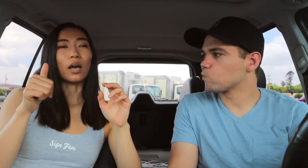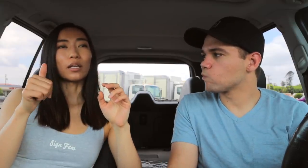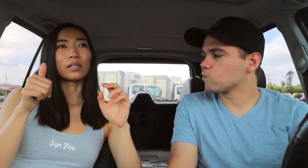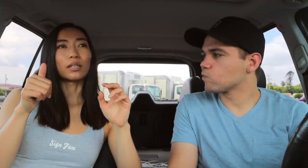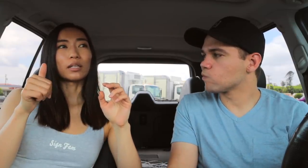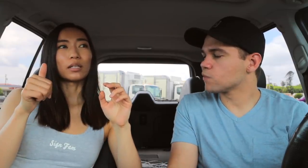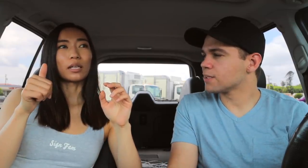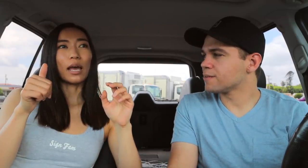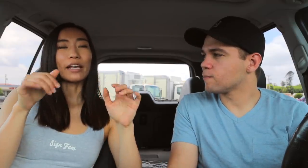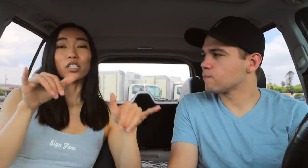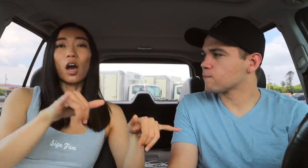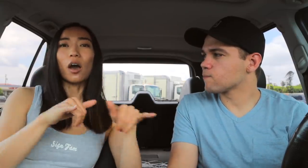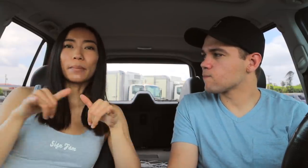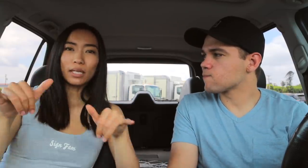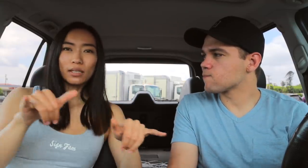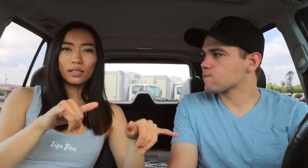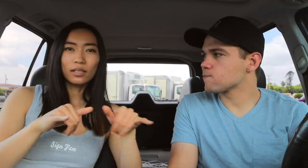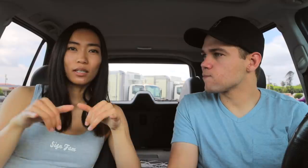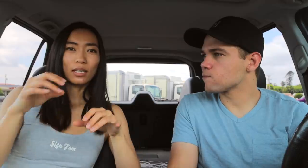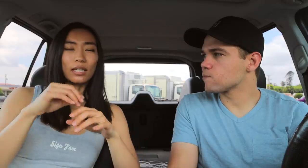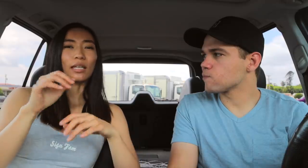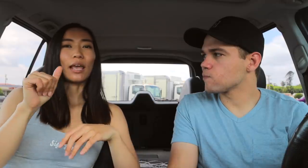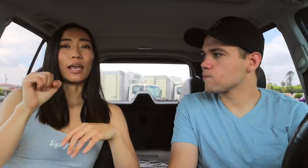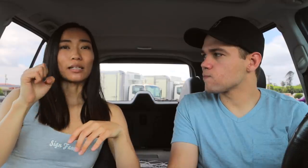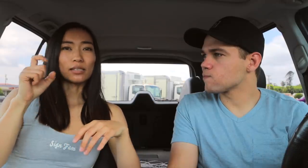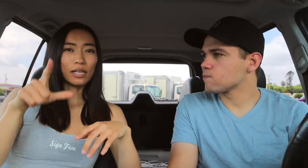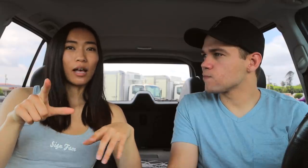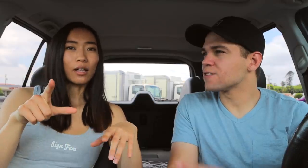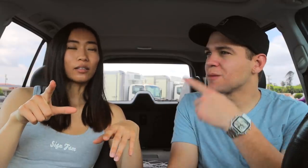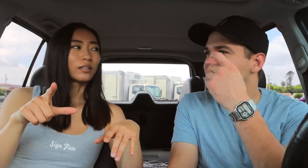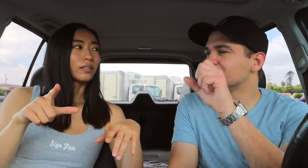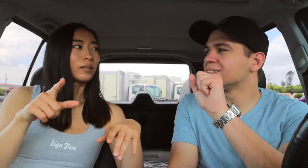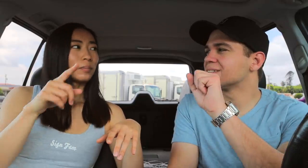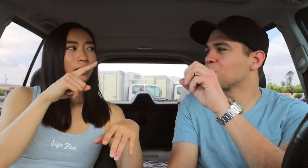not as common in ASL